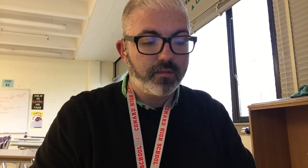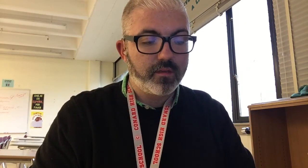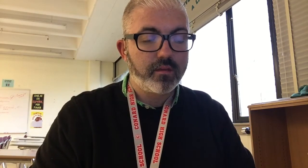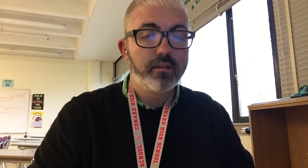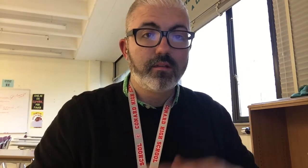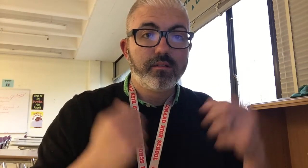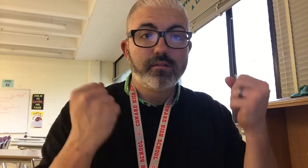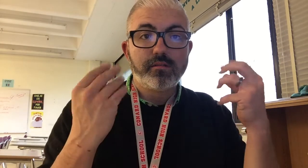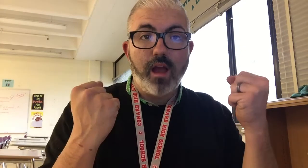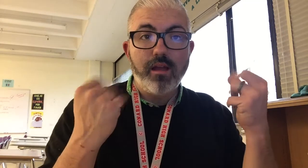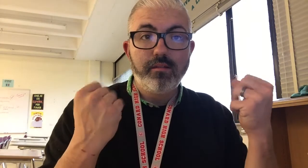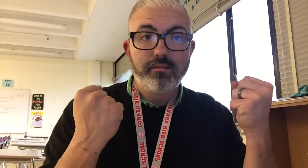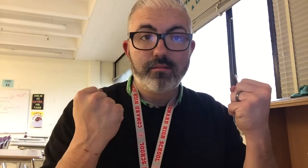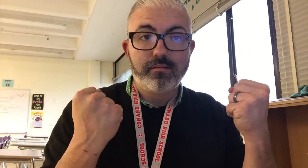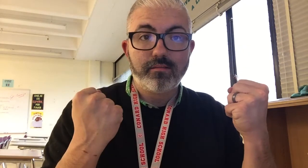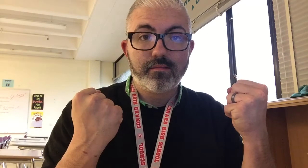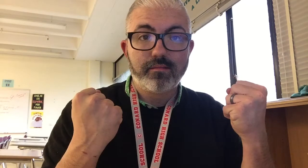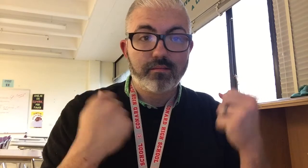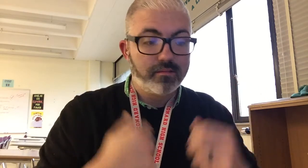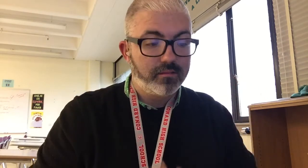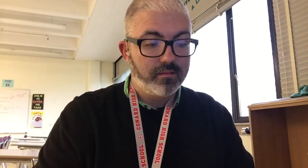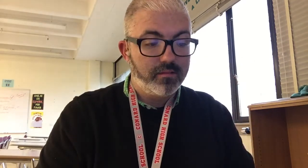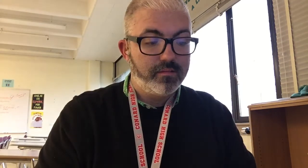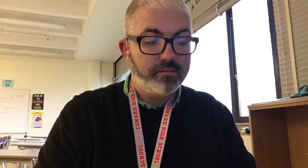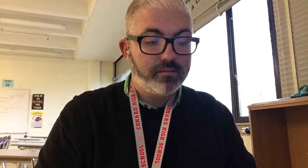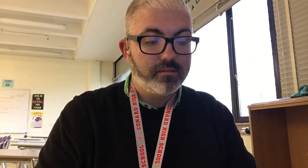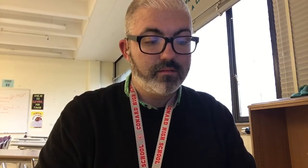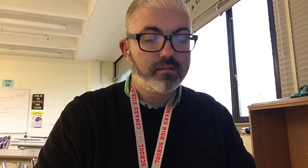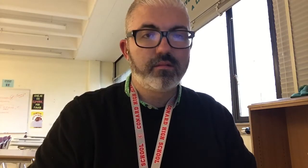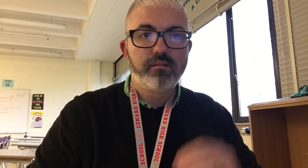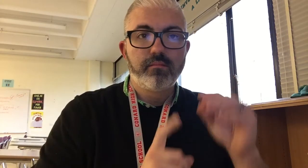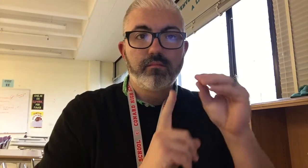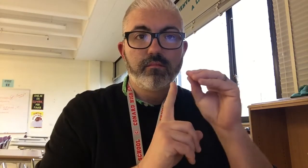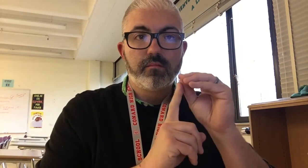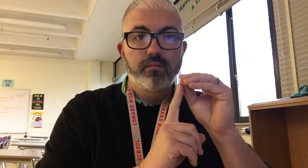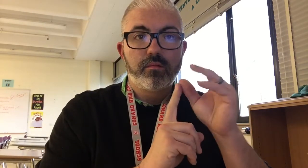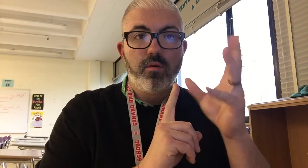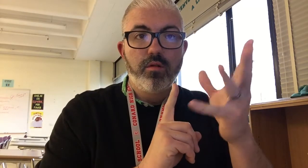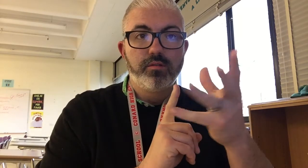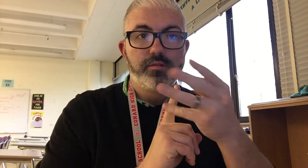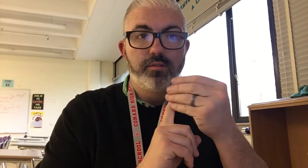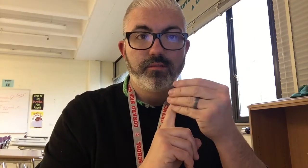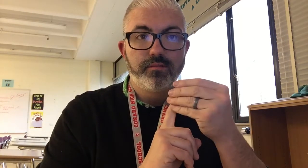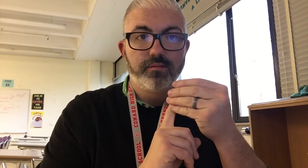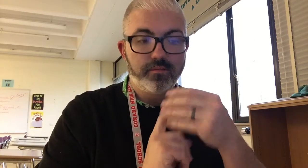SIGN LANGUAGE CULTURE